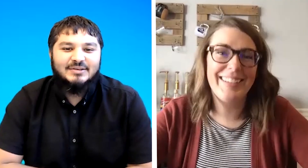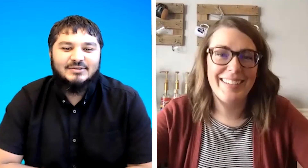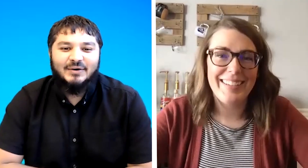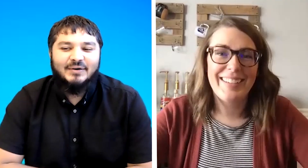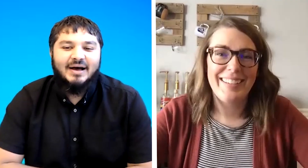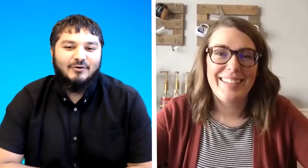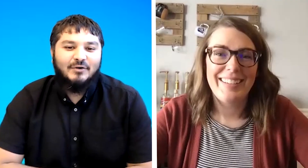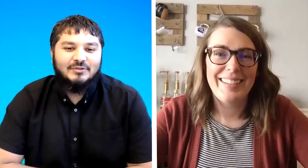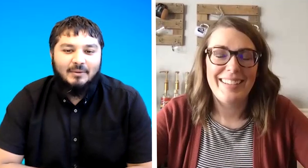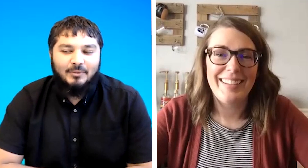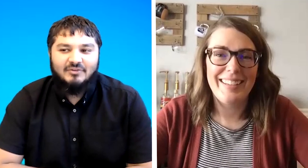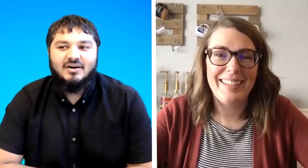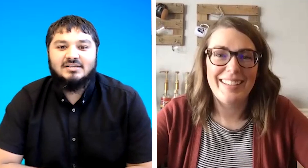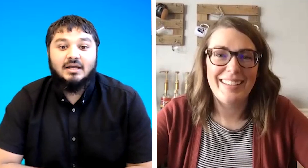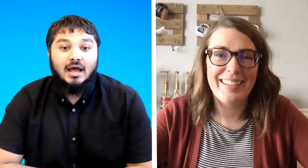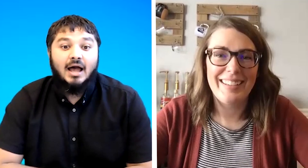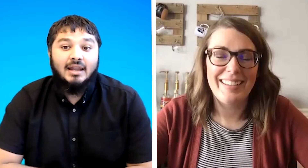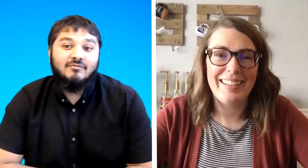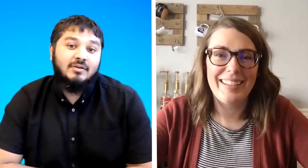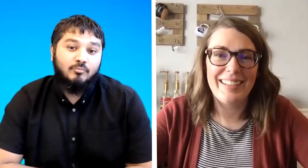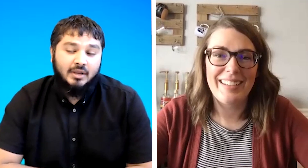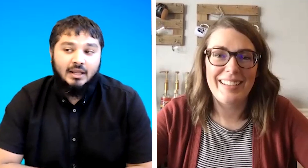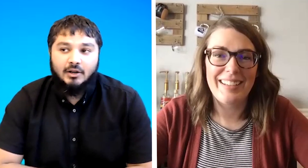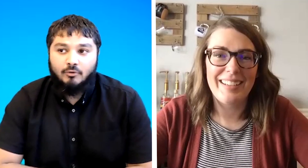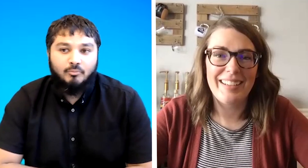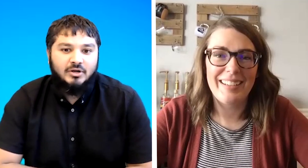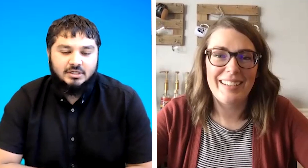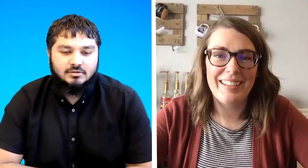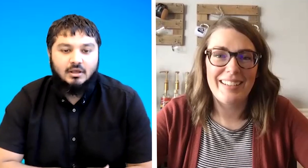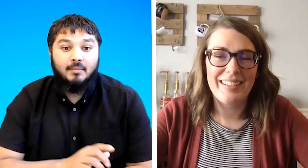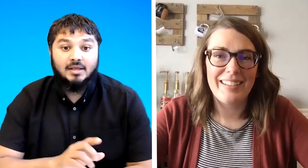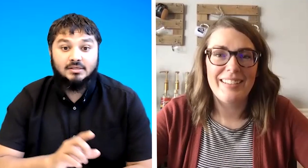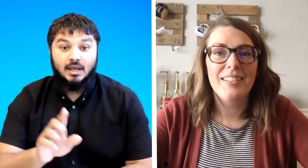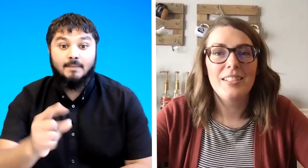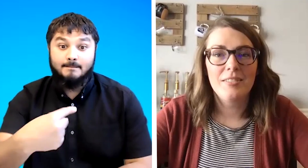so for example if i sign i live in england or britain so i might sign